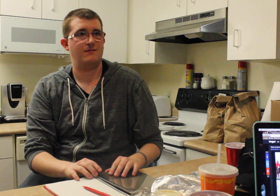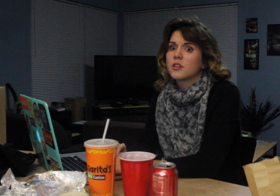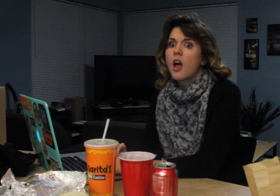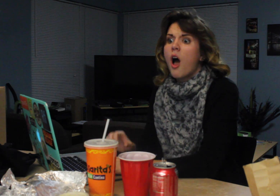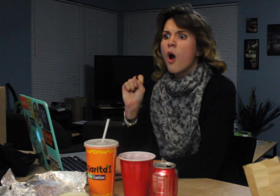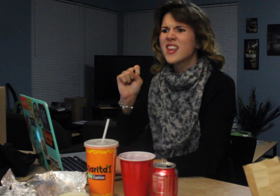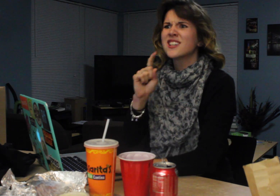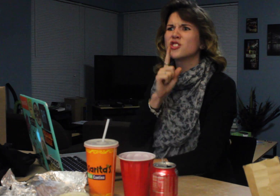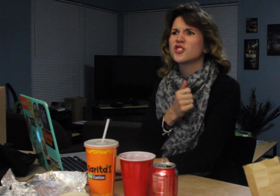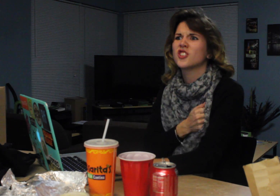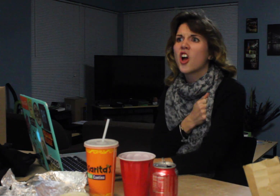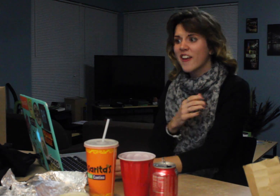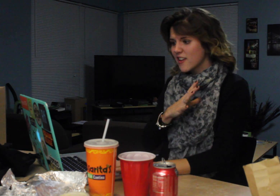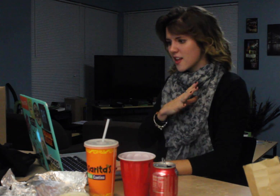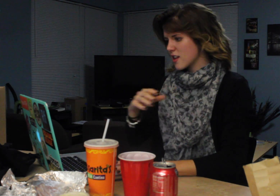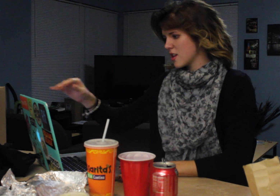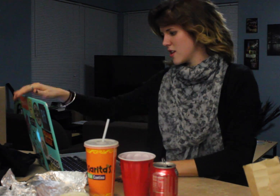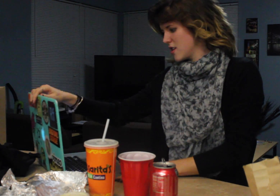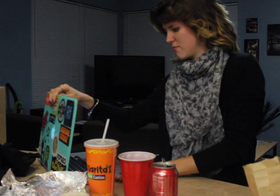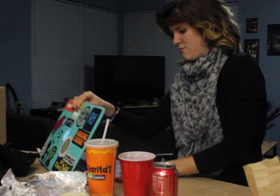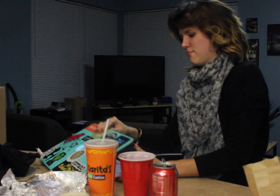Oh yeah! Sure. Sorry.